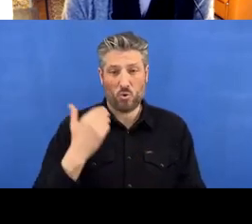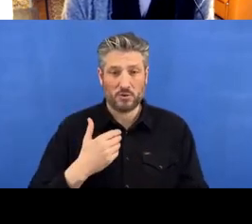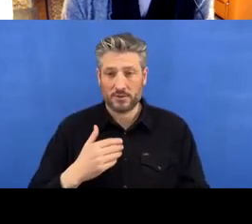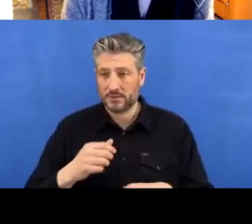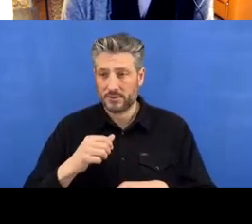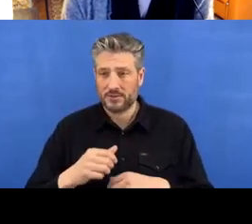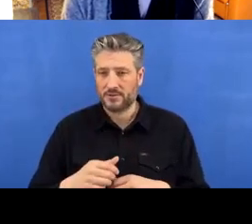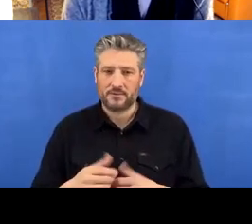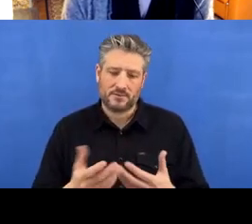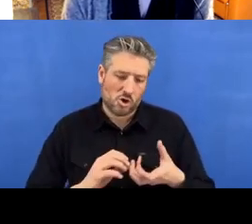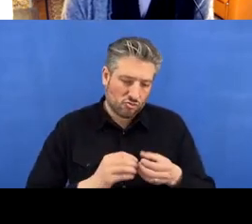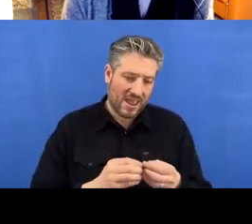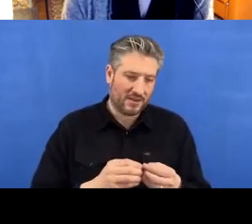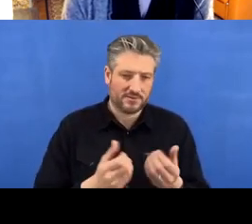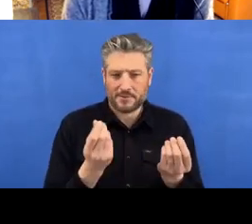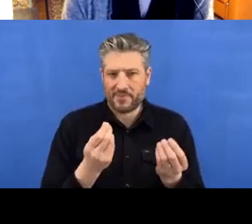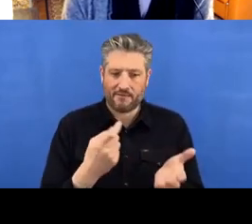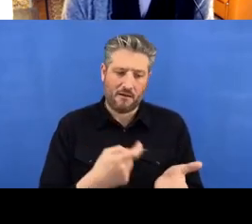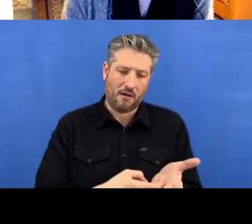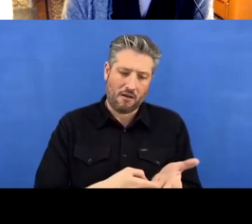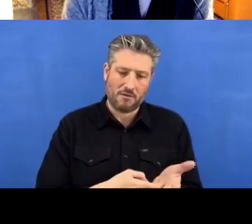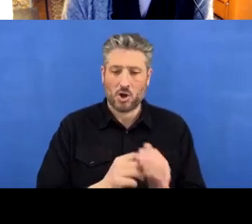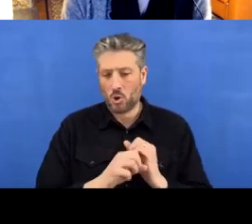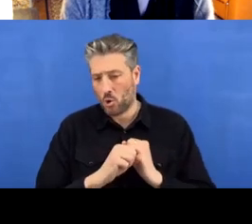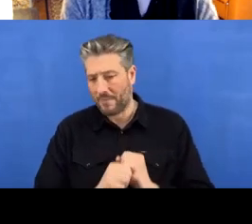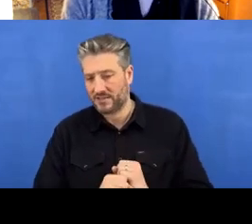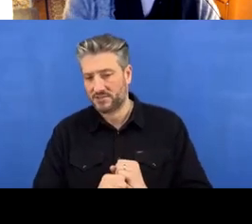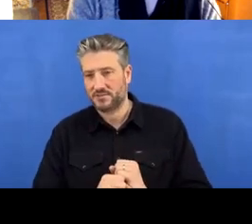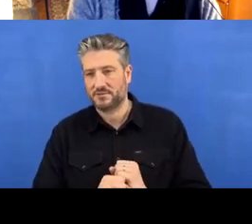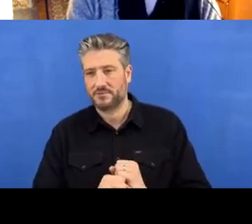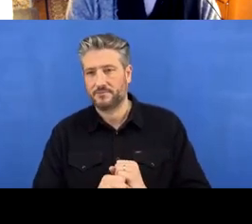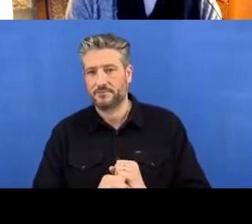and you can make a commit here once the files have some changes. So if I just add a